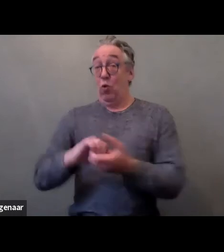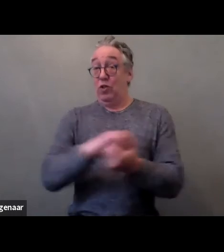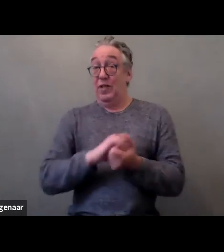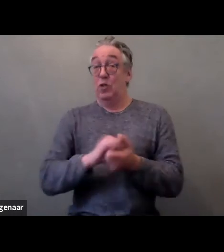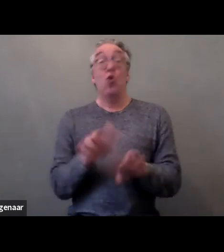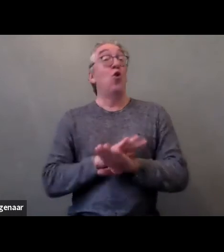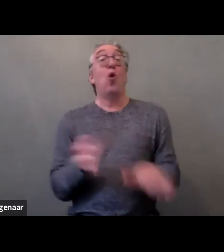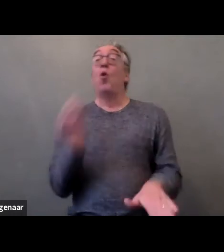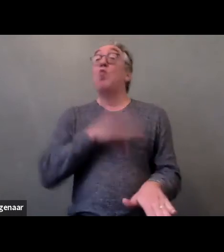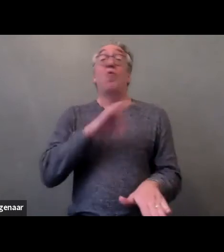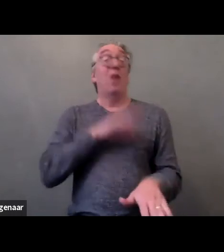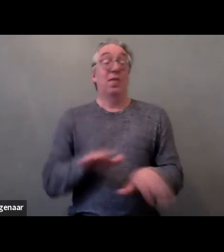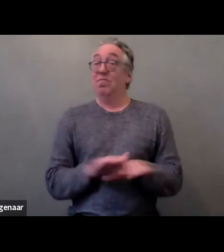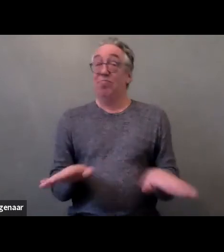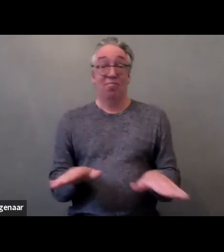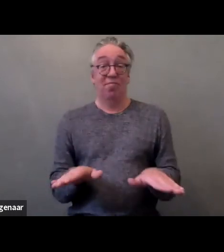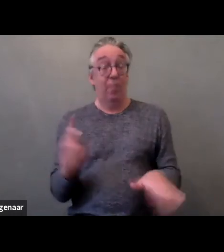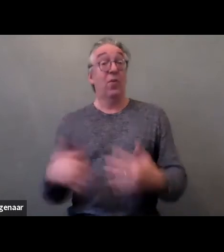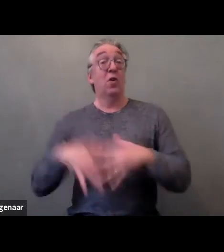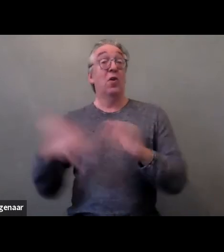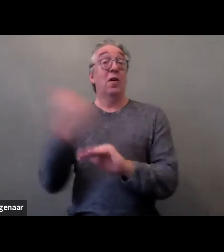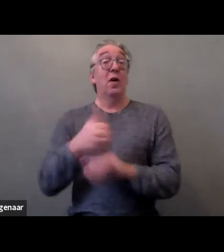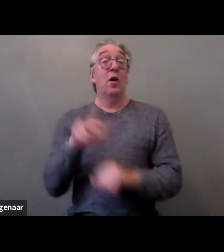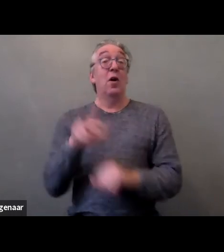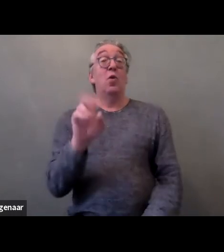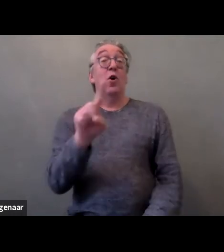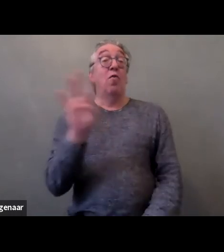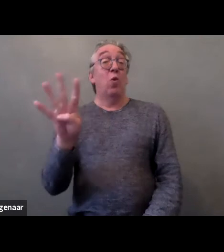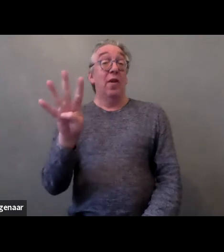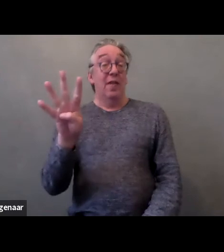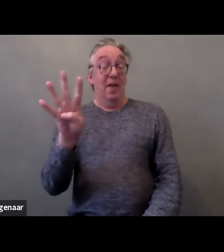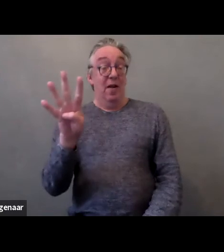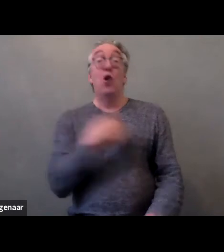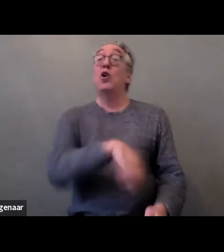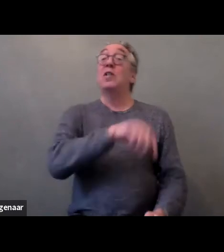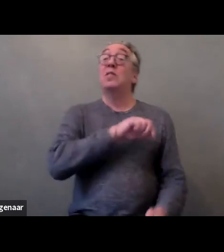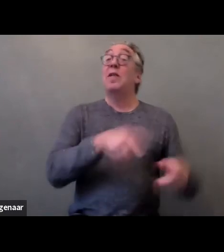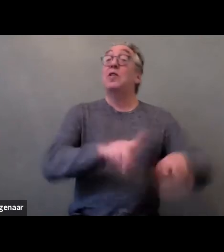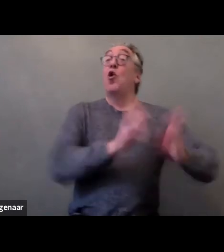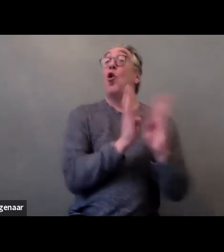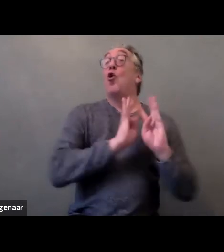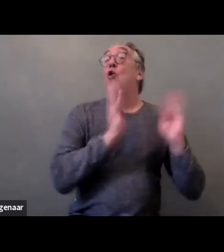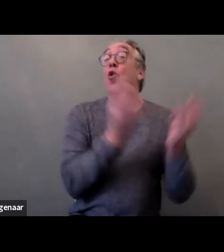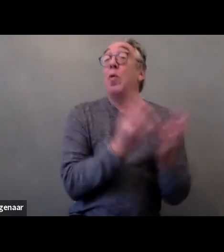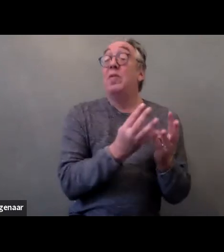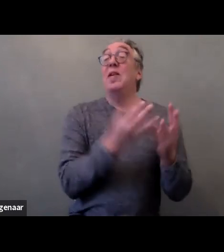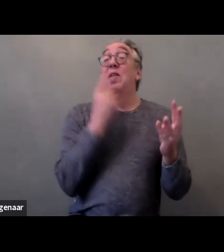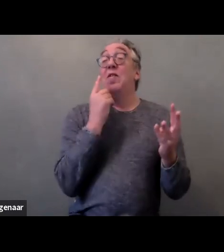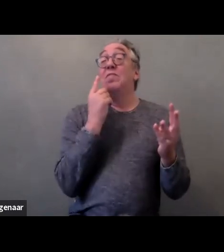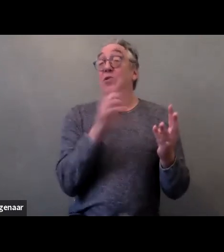created in 2014 by the Spanish Committee of representatives of persons with disabilities, CERMI,